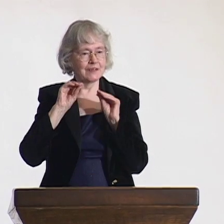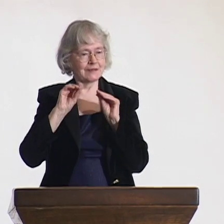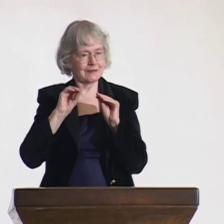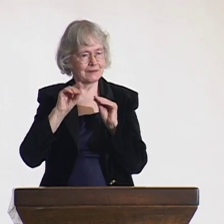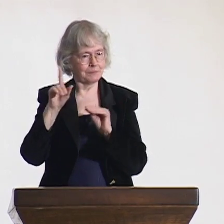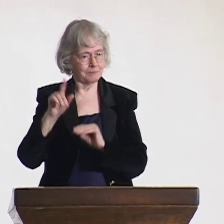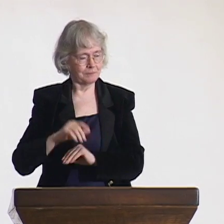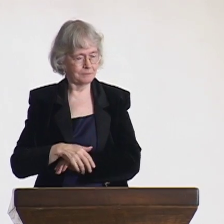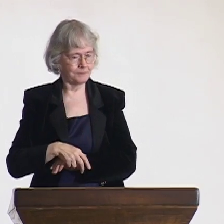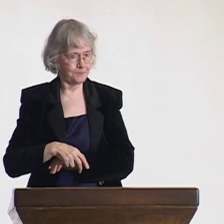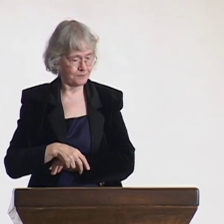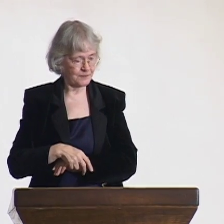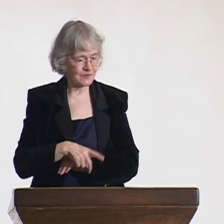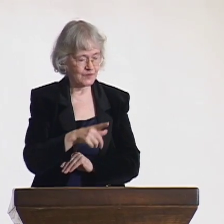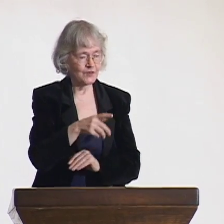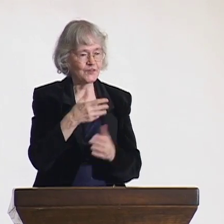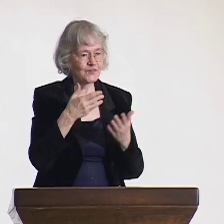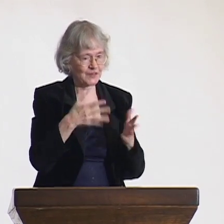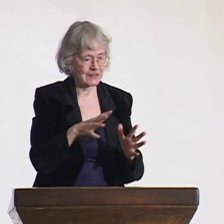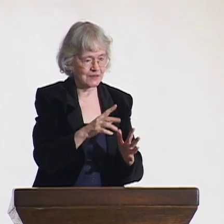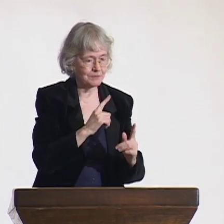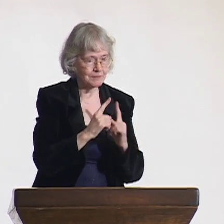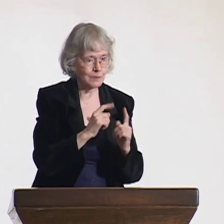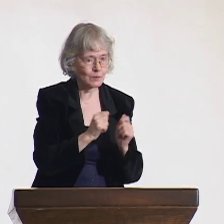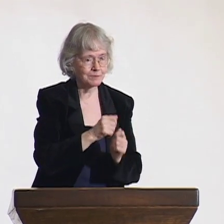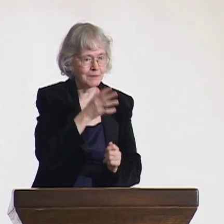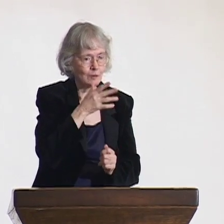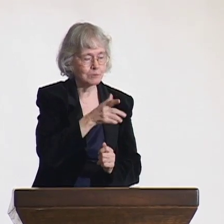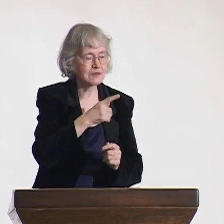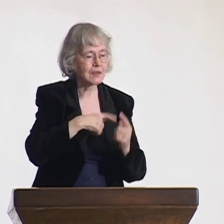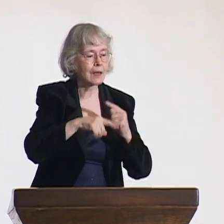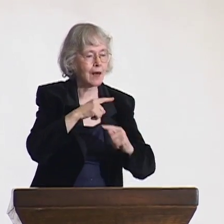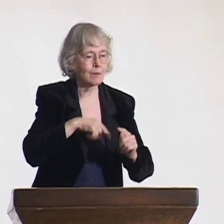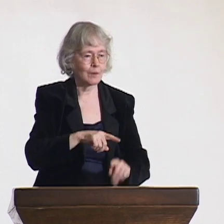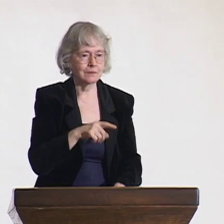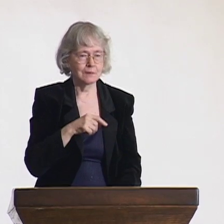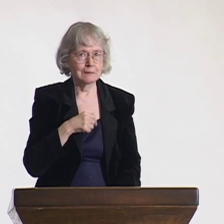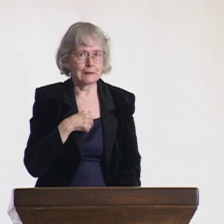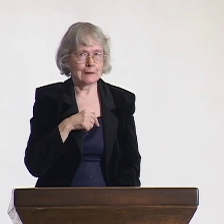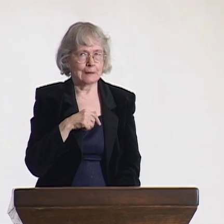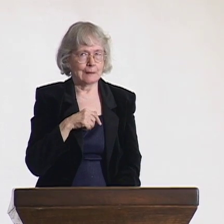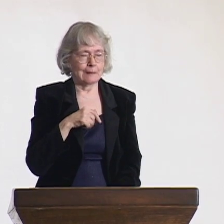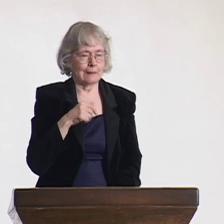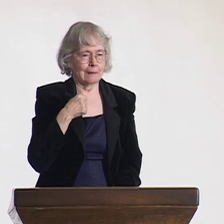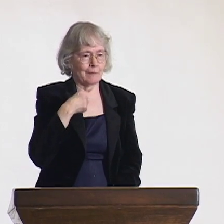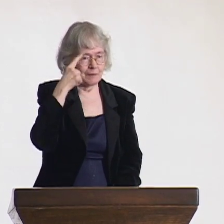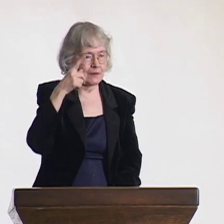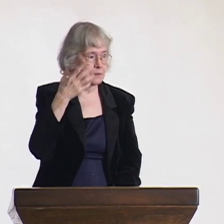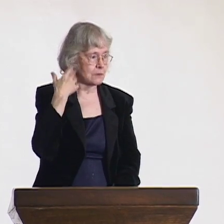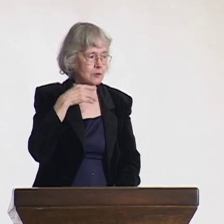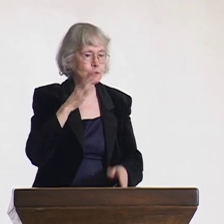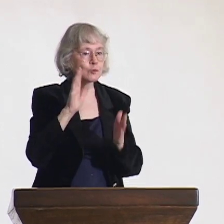I was very afraid I would be punished. Even though I was nervous about it, I said, "Yes. I did tell them about sign language."